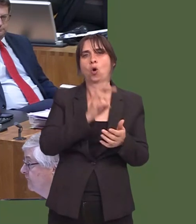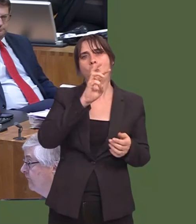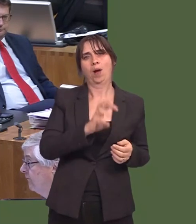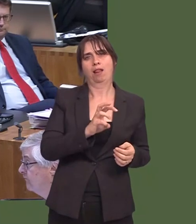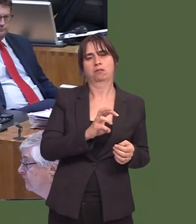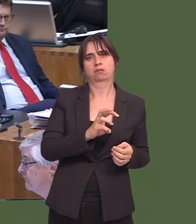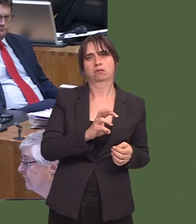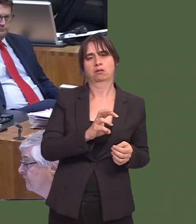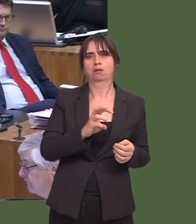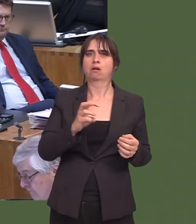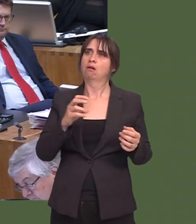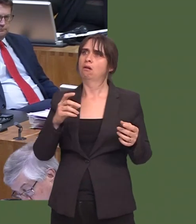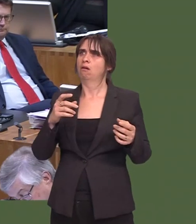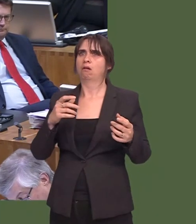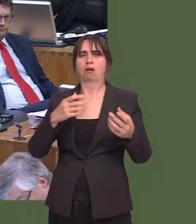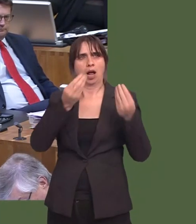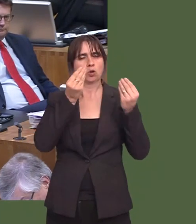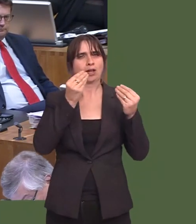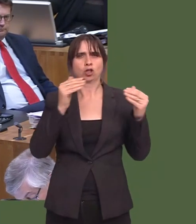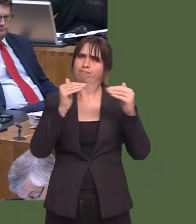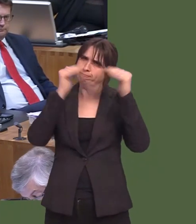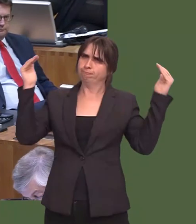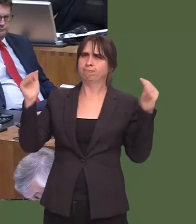done for the past number of years under successive Governments.